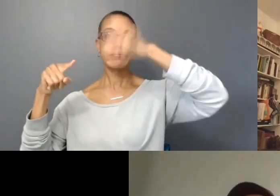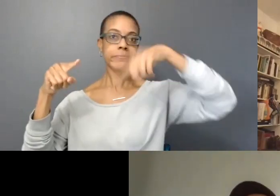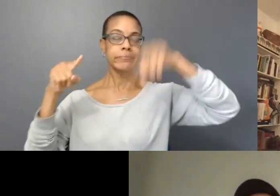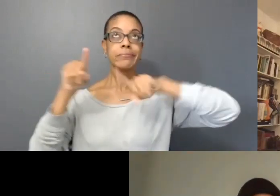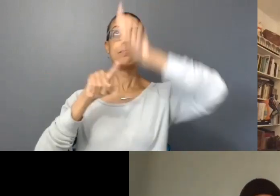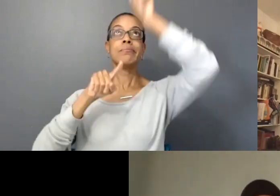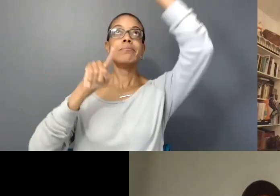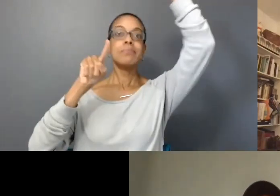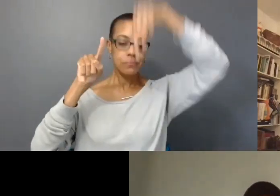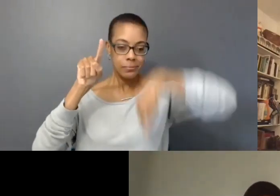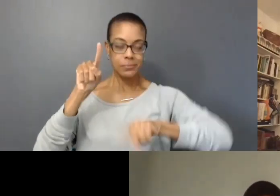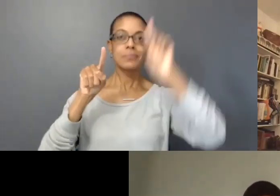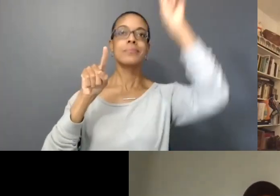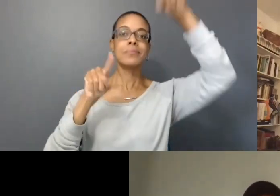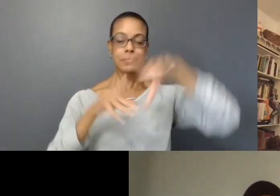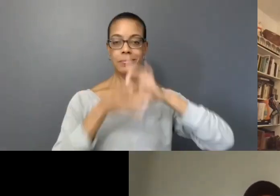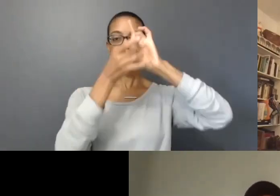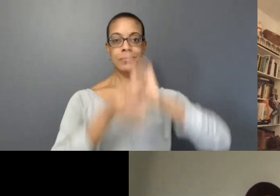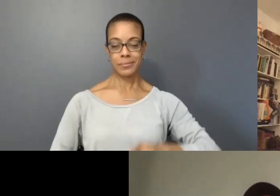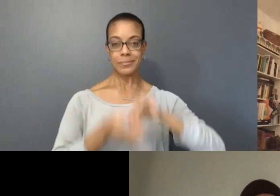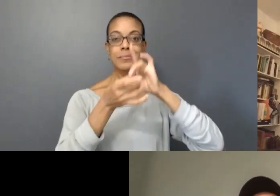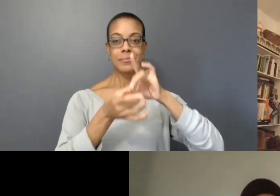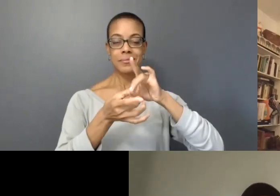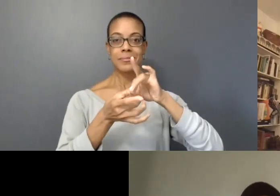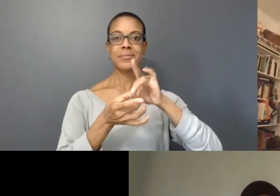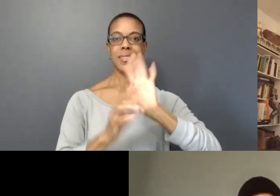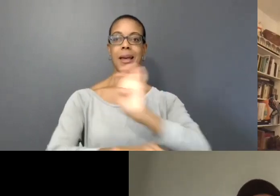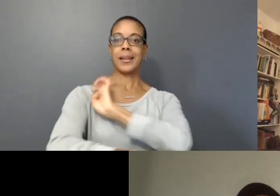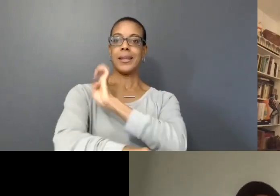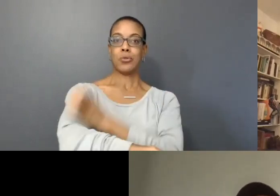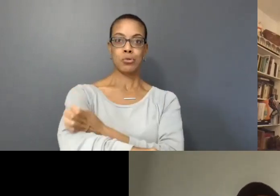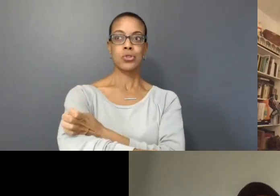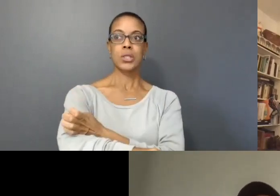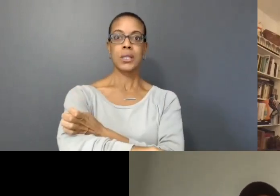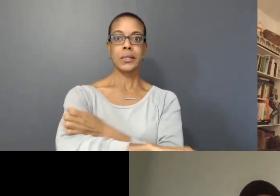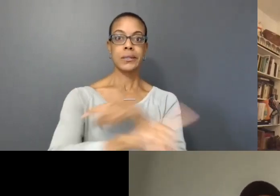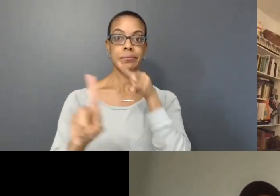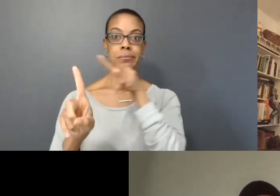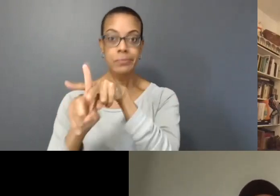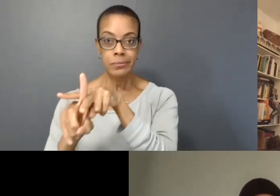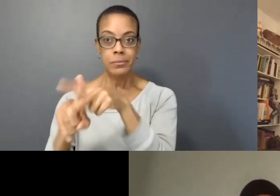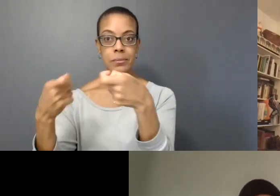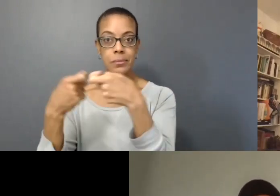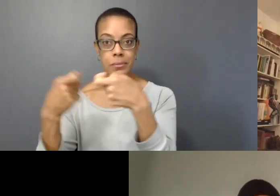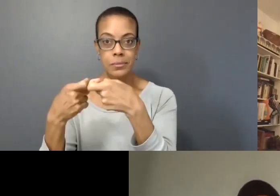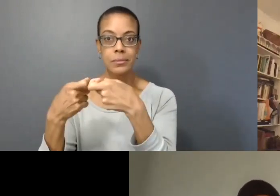and we acknowledge the energy that is required for this technology to function,